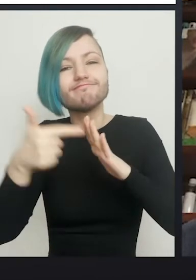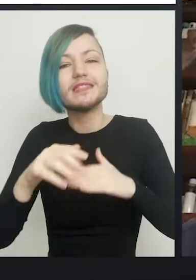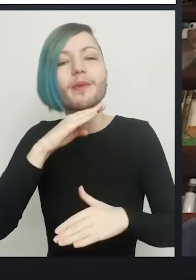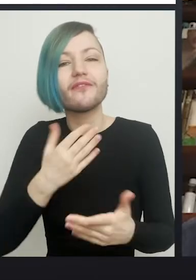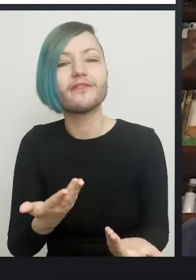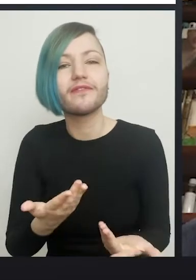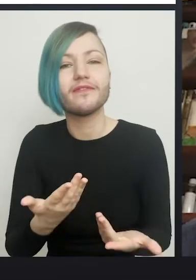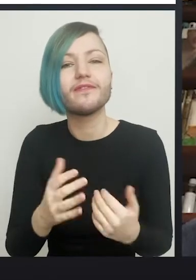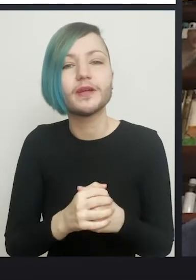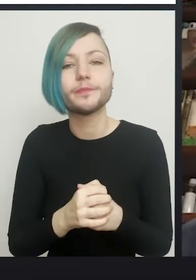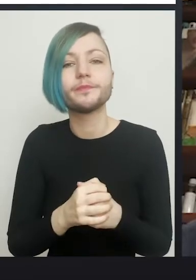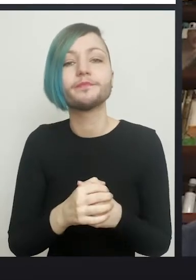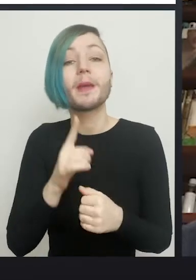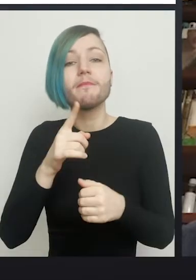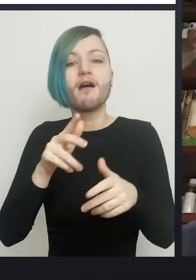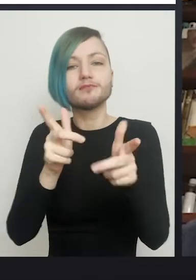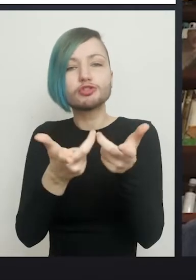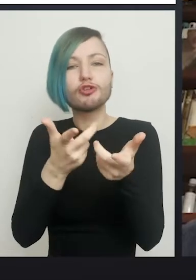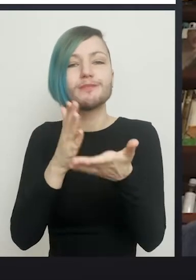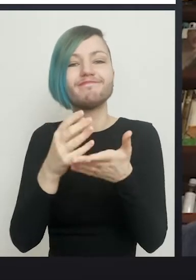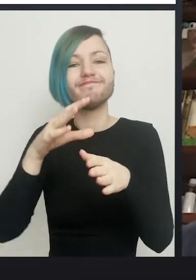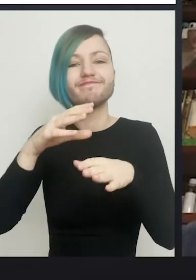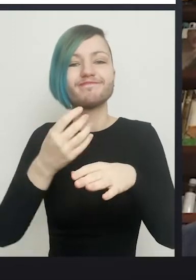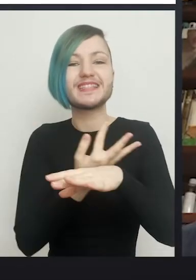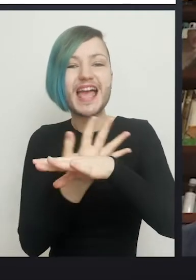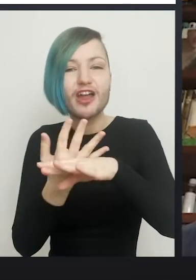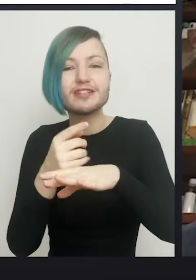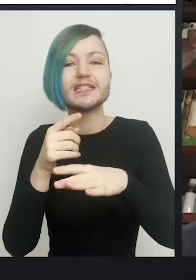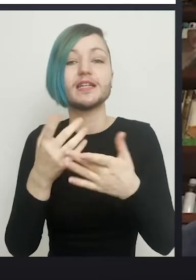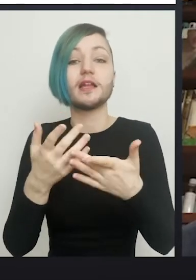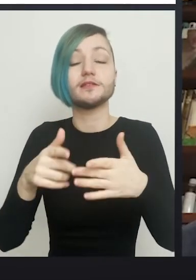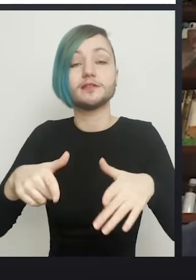Because scrotal skin is hairy and because it's gonna go right at the top of the vagina,